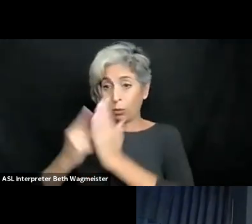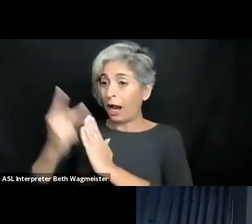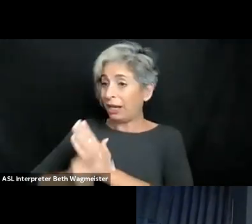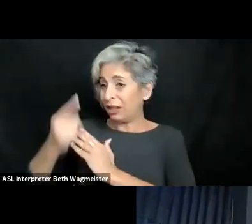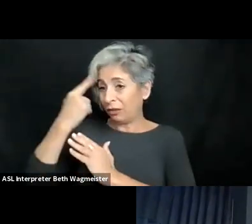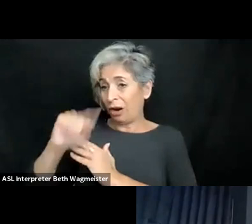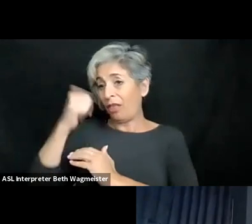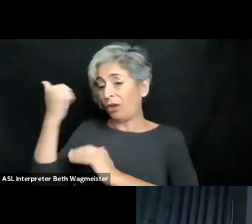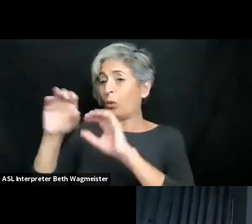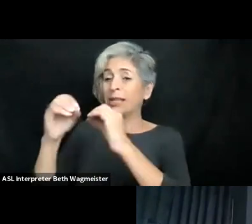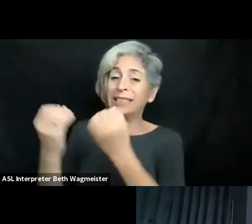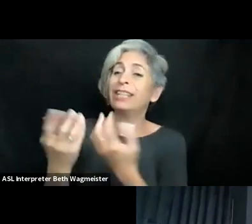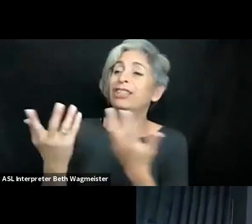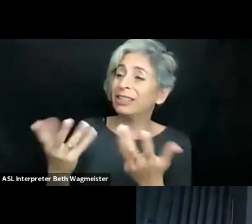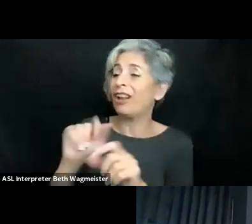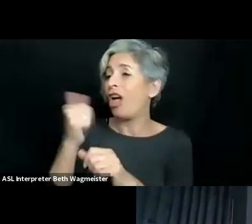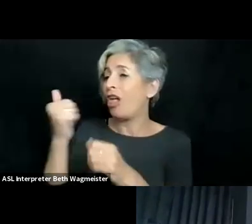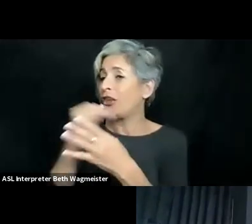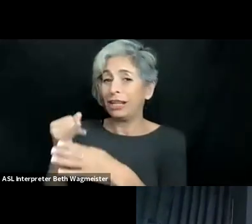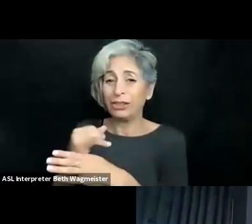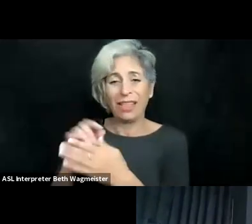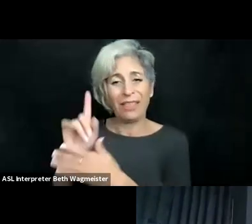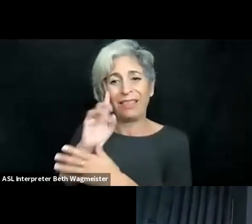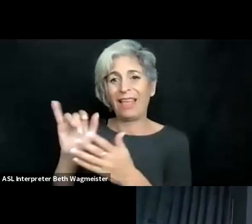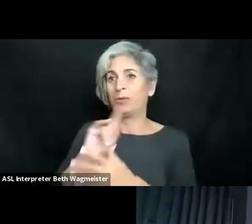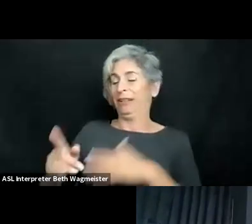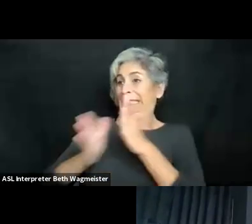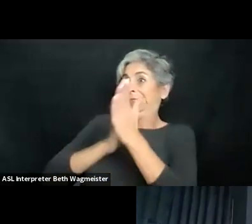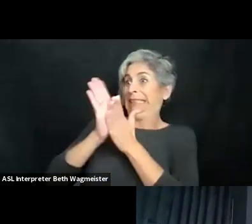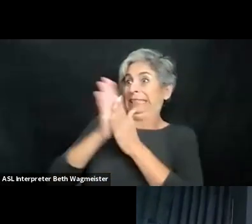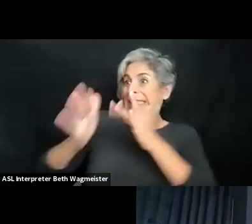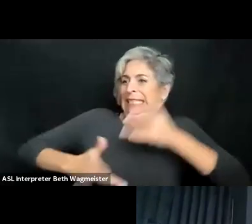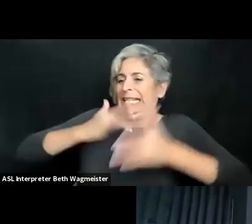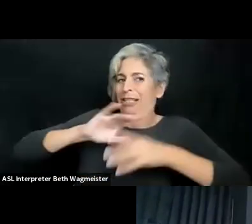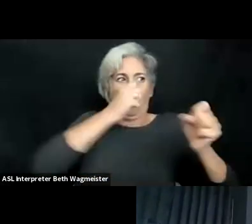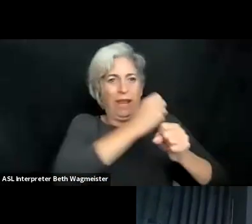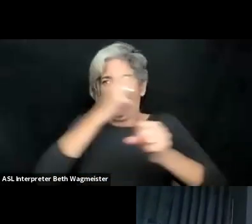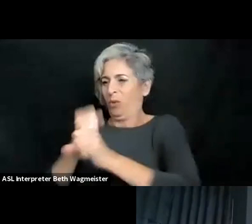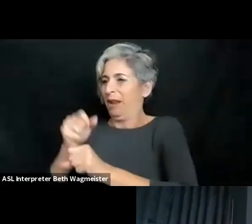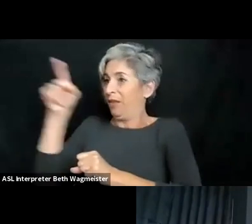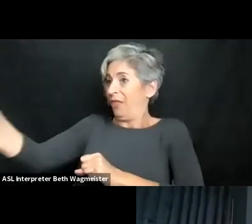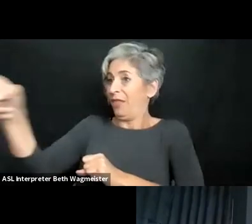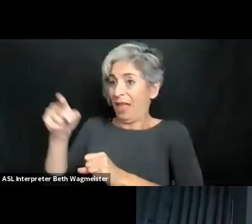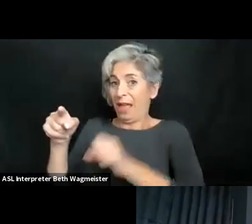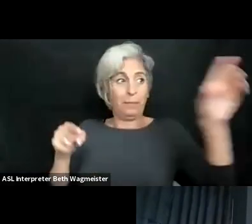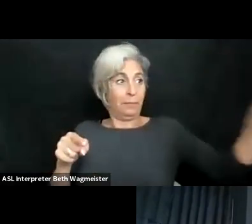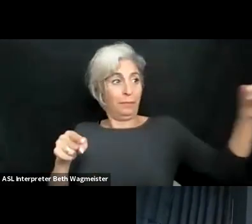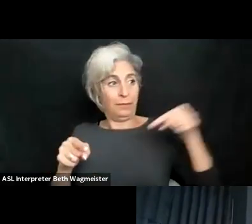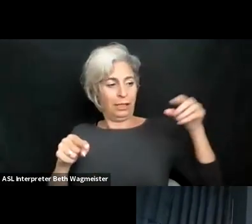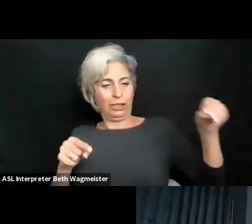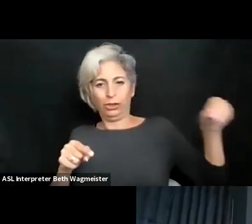exam, they will actually be able to work with us as project assistants on real projects for other organizations and industries. And I